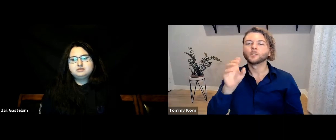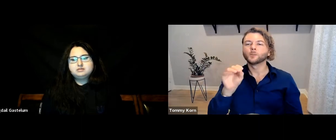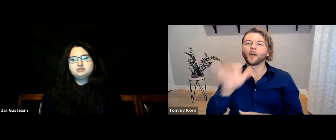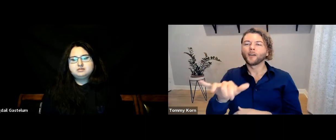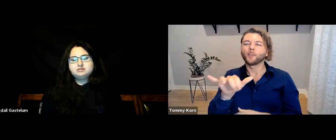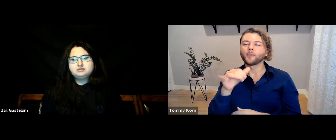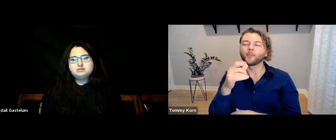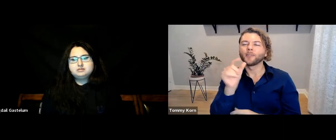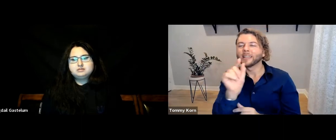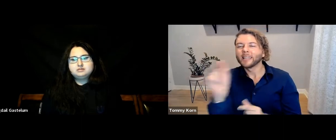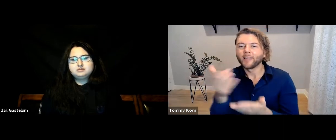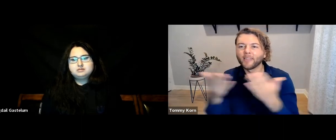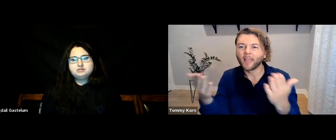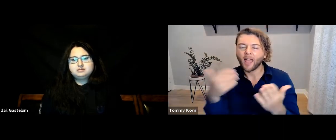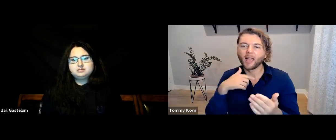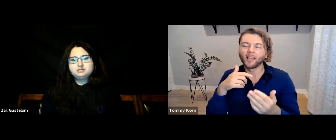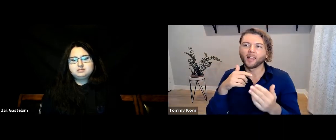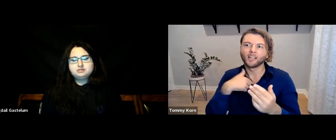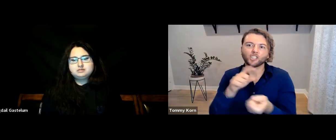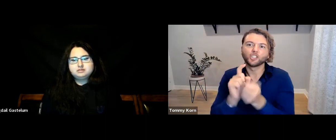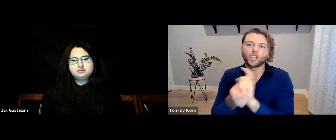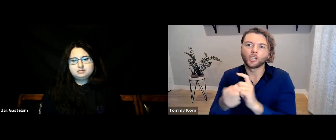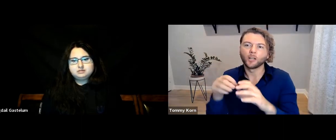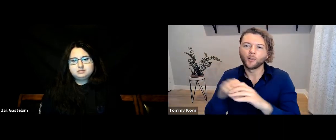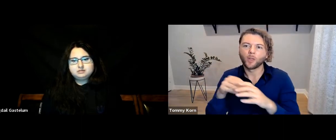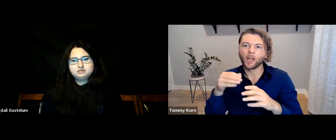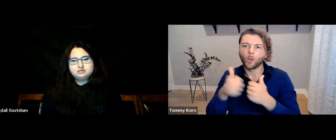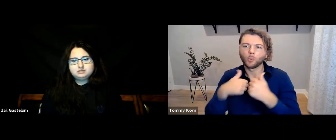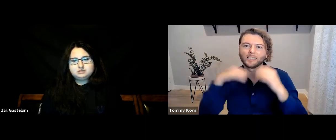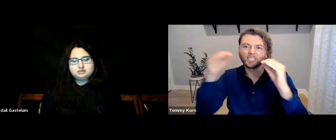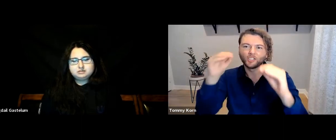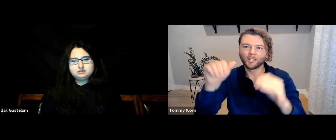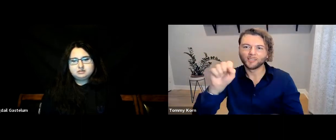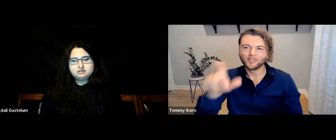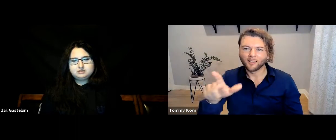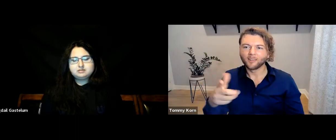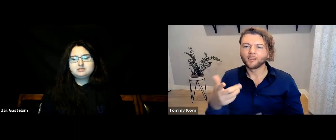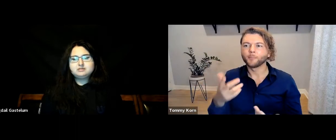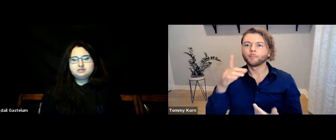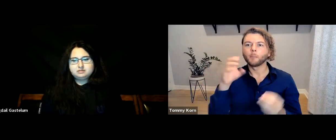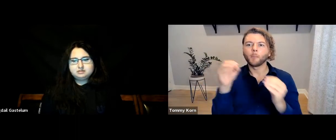Those are just little ways that I’ve changed how I teach ASL